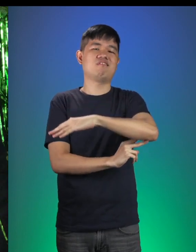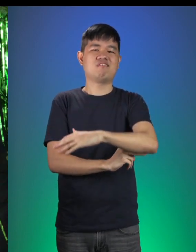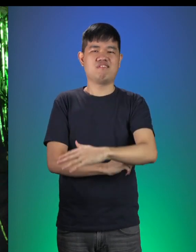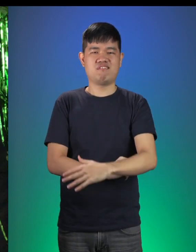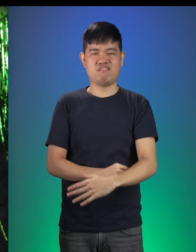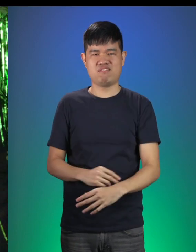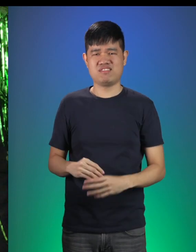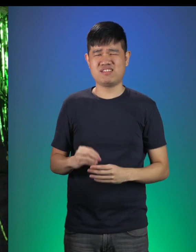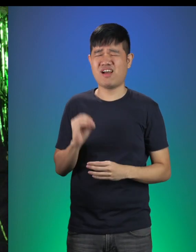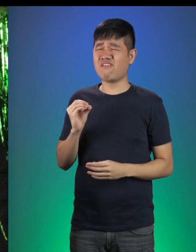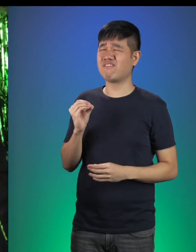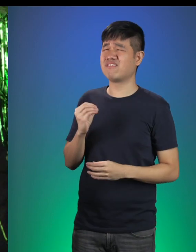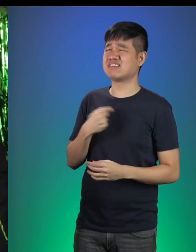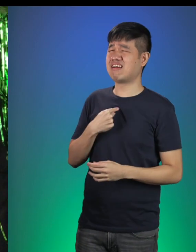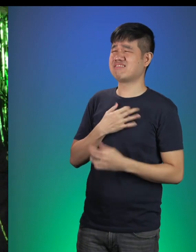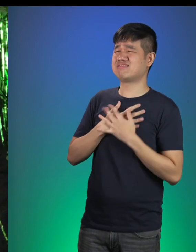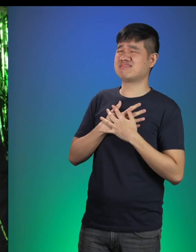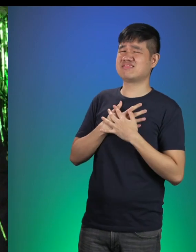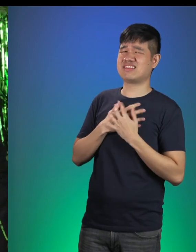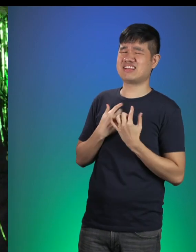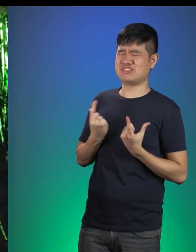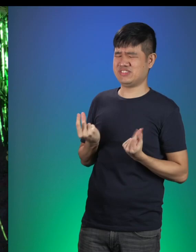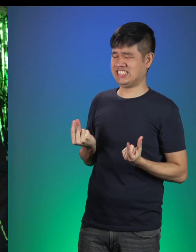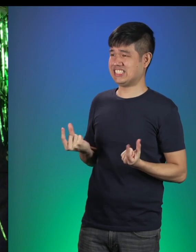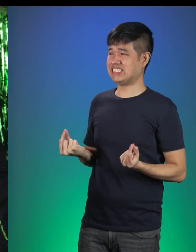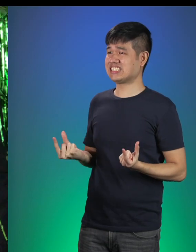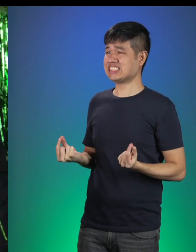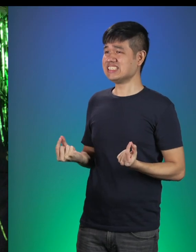Little Red: Oh dear me! Whatever shall I do?